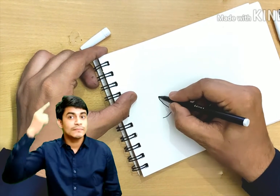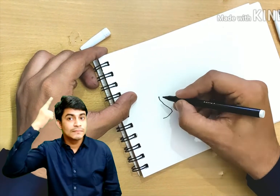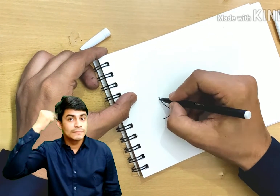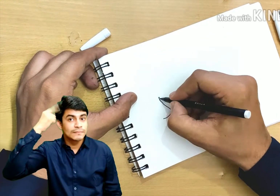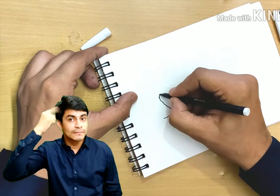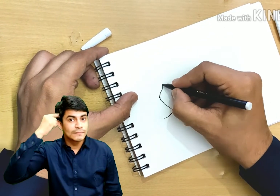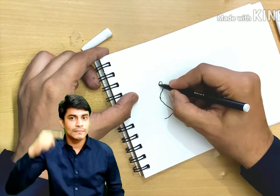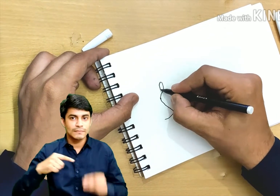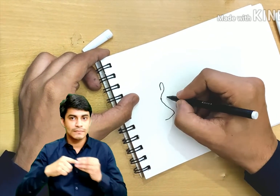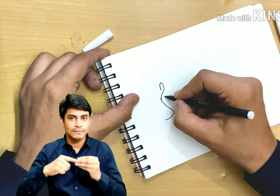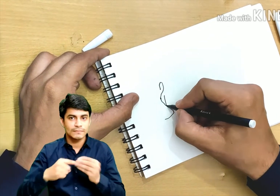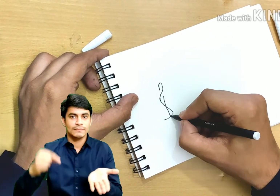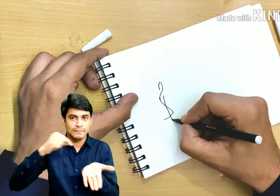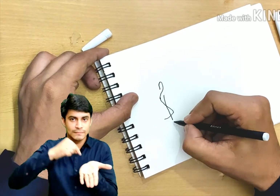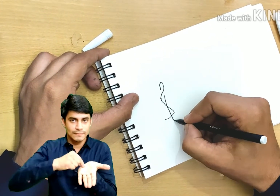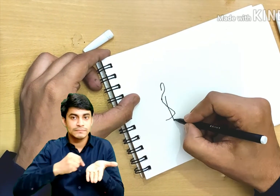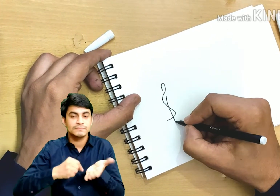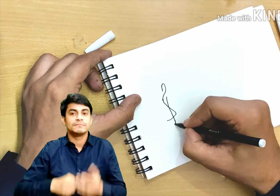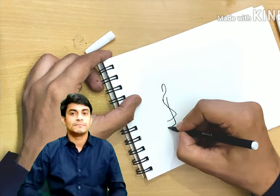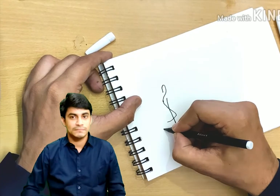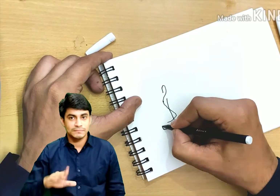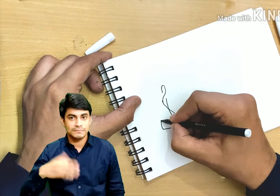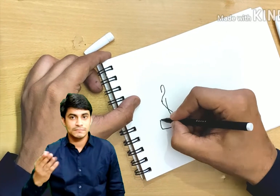First image is a light bulb.